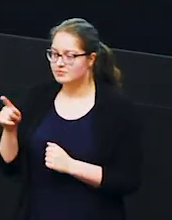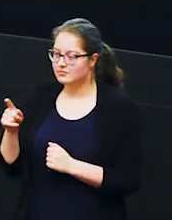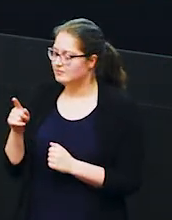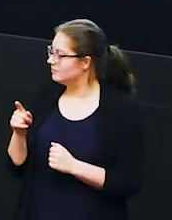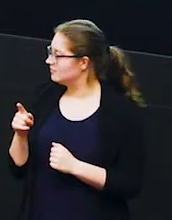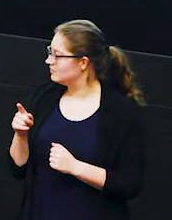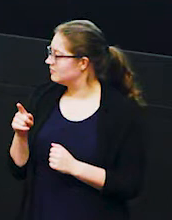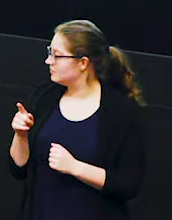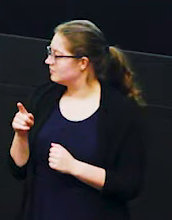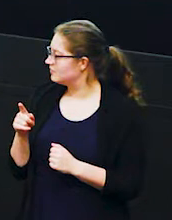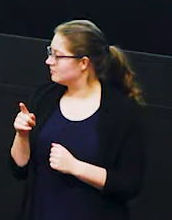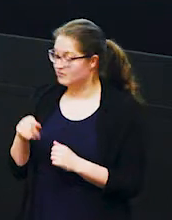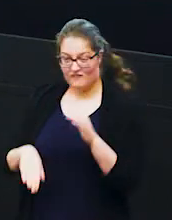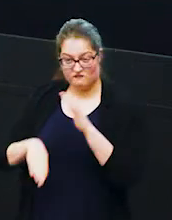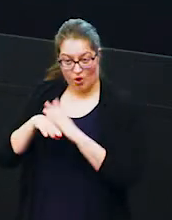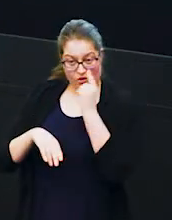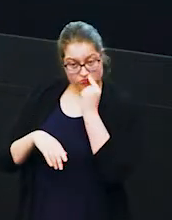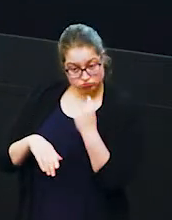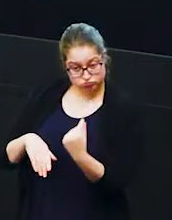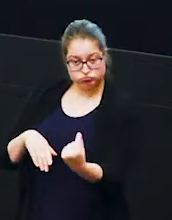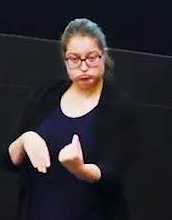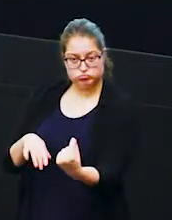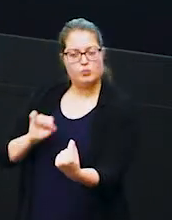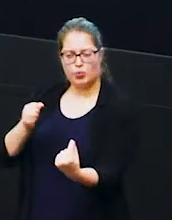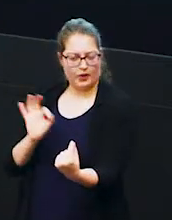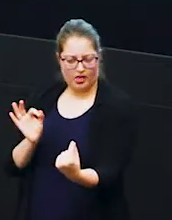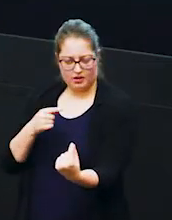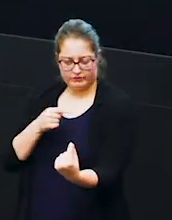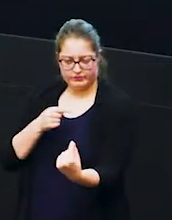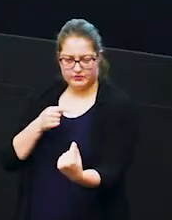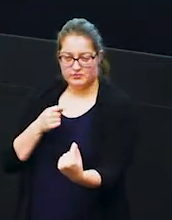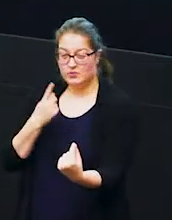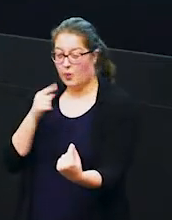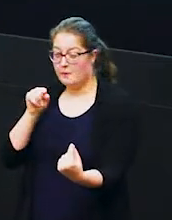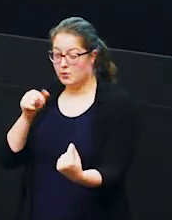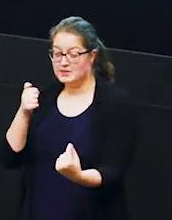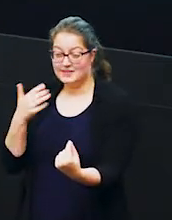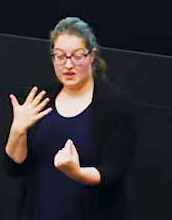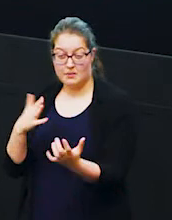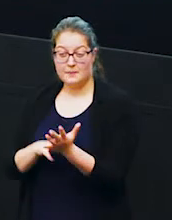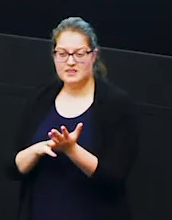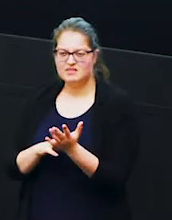in ghani's intact tusk the one that's not broken is 1.65 meters what does that look like well